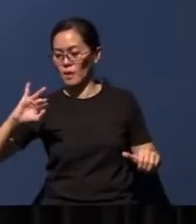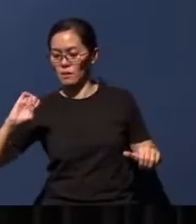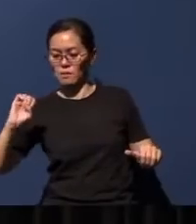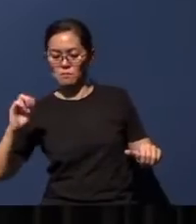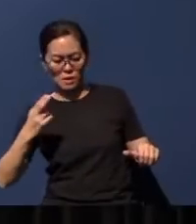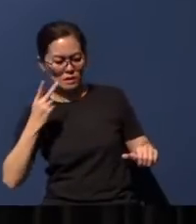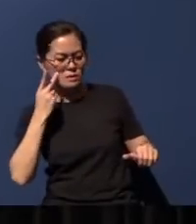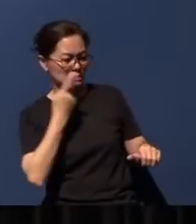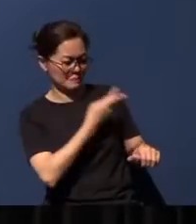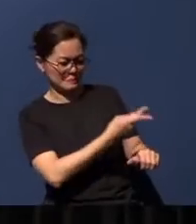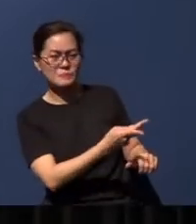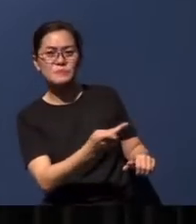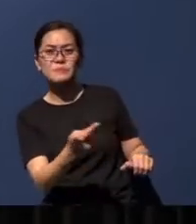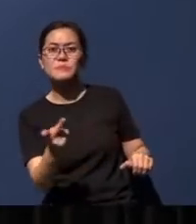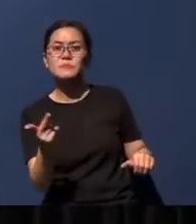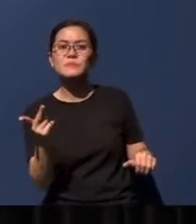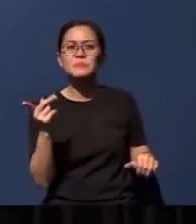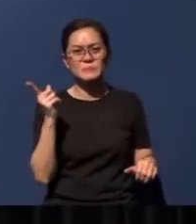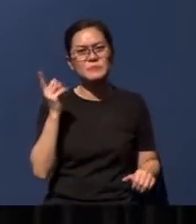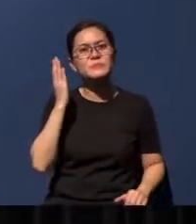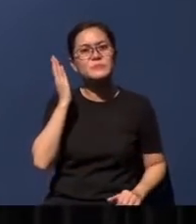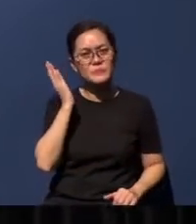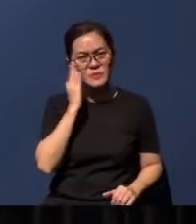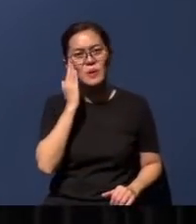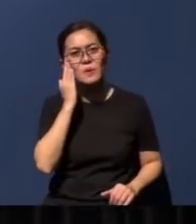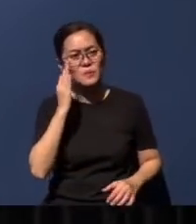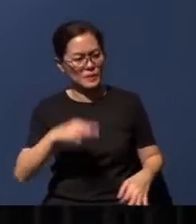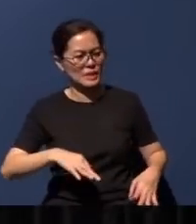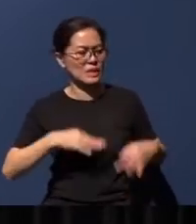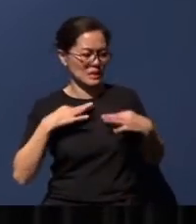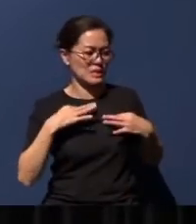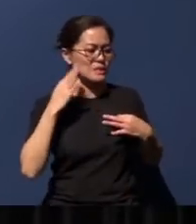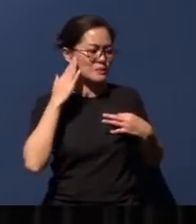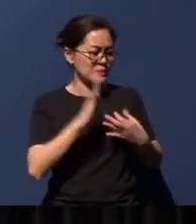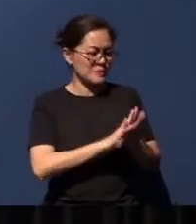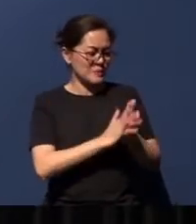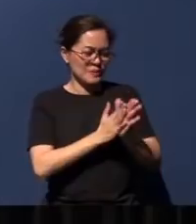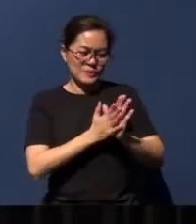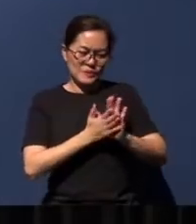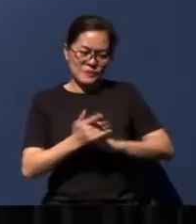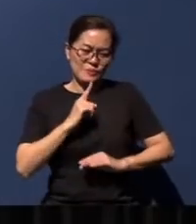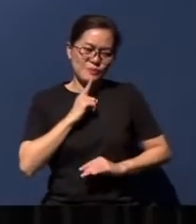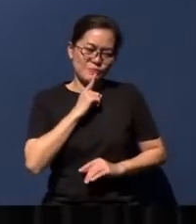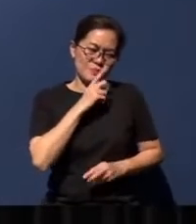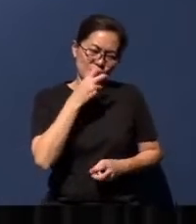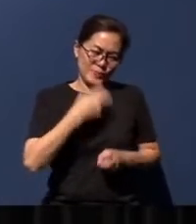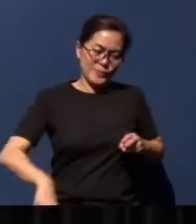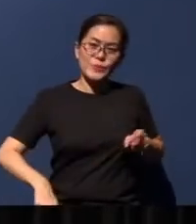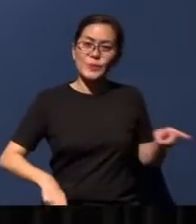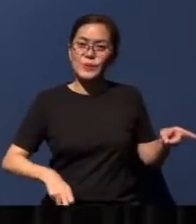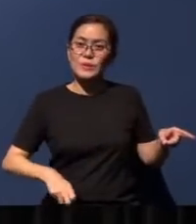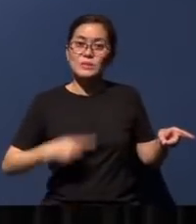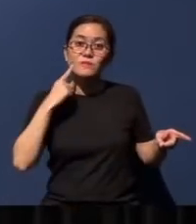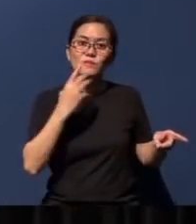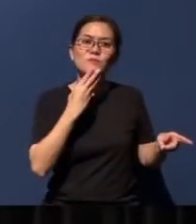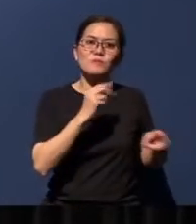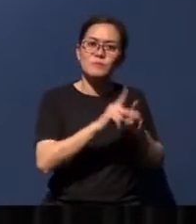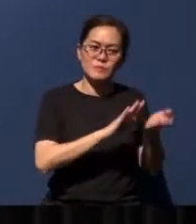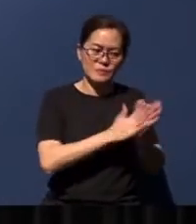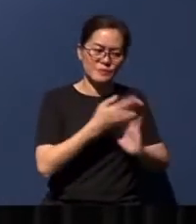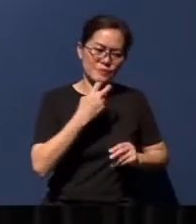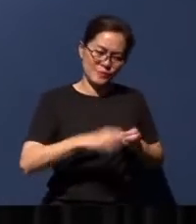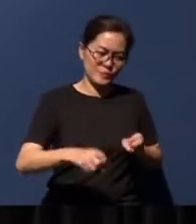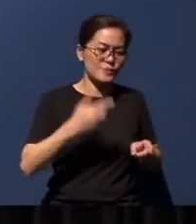this, and he knew that life was going to get really really tough for the Jews. They would be disciplined